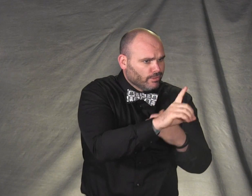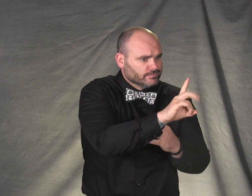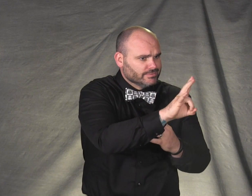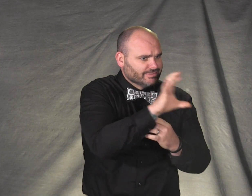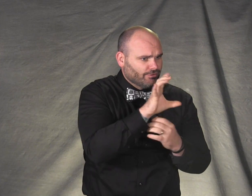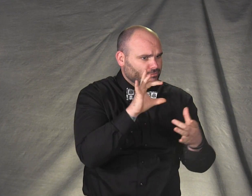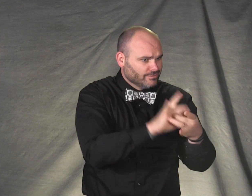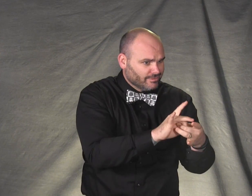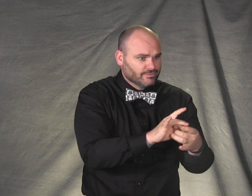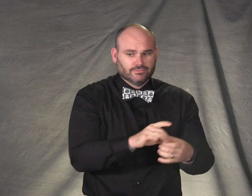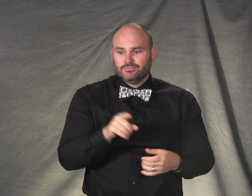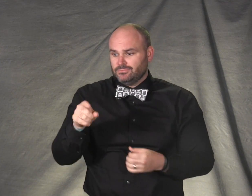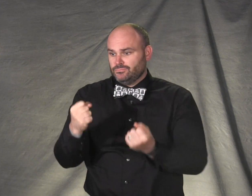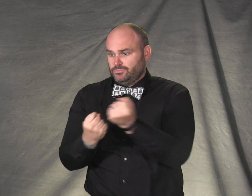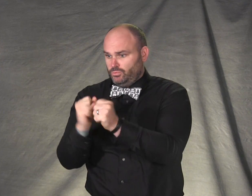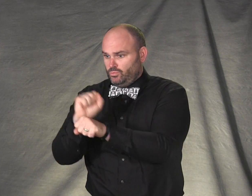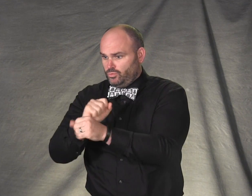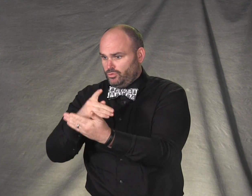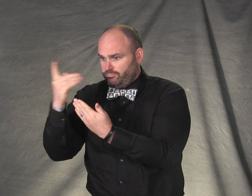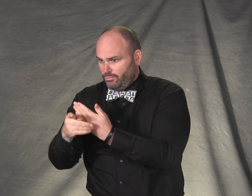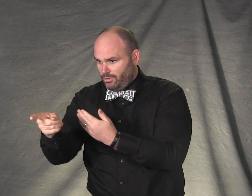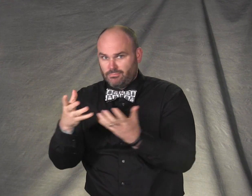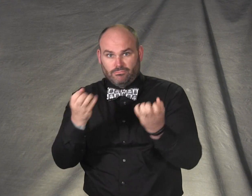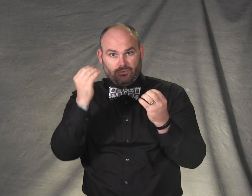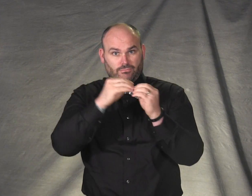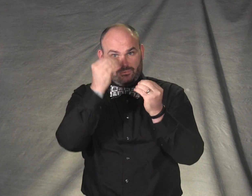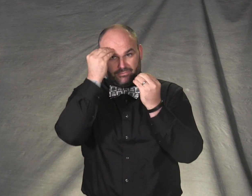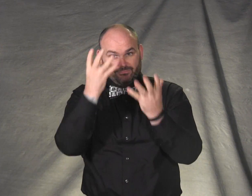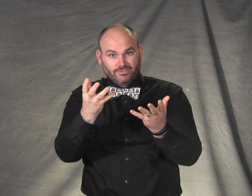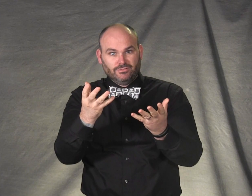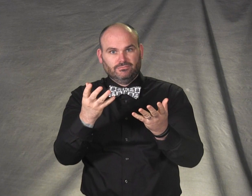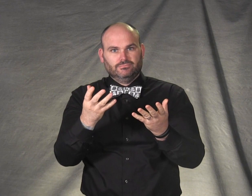and the Supported Worker Programs